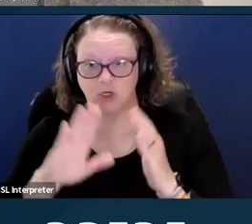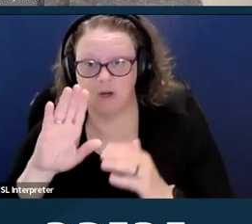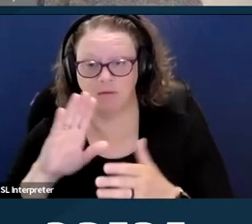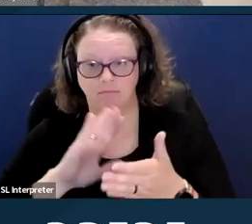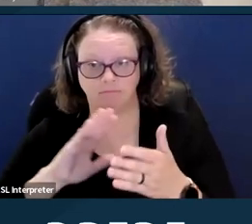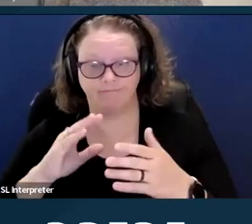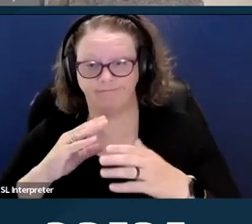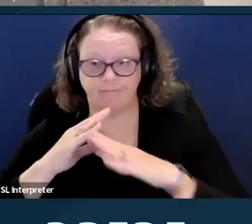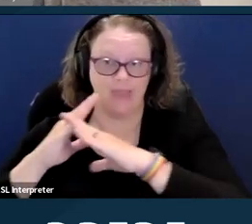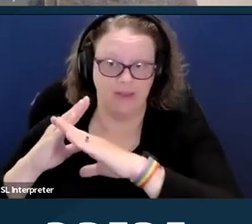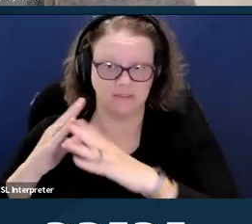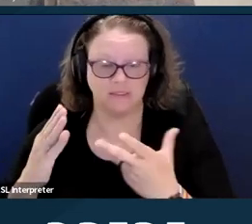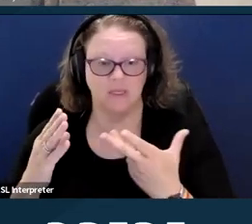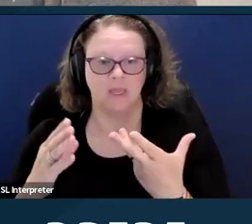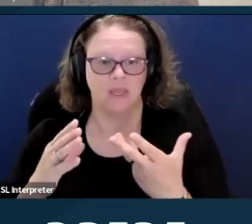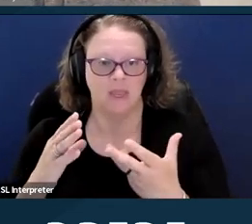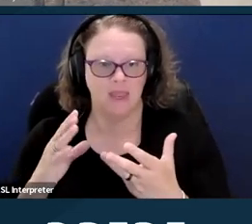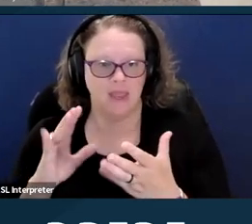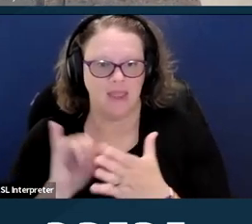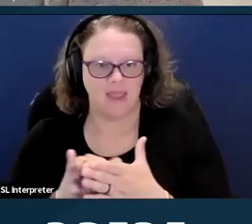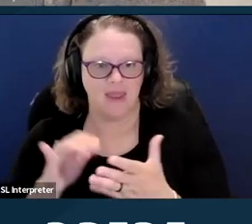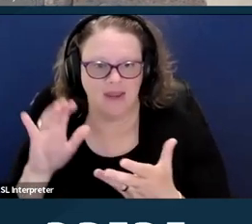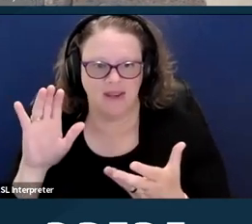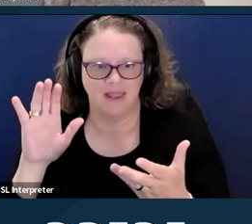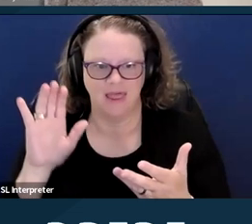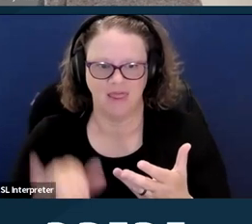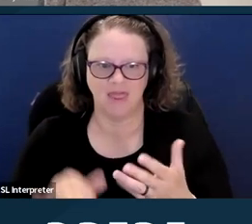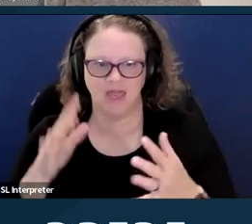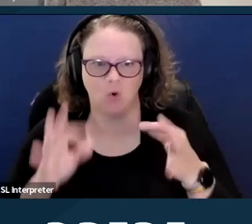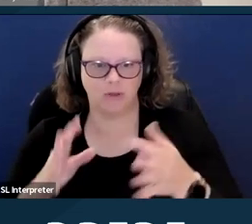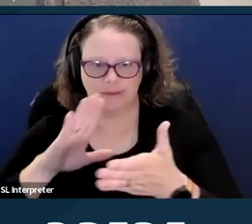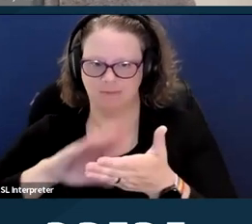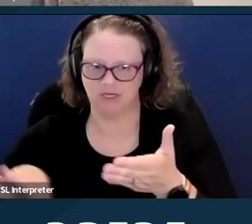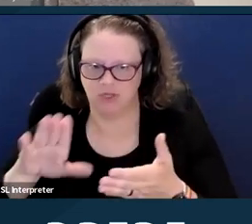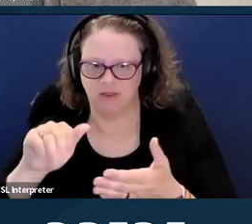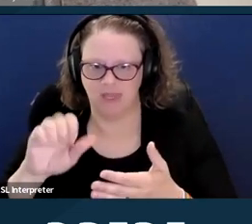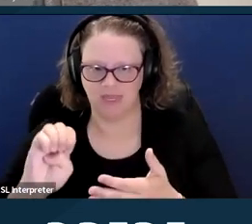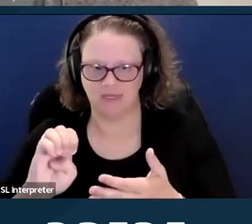for being quote unquote "improvidently granted" and sent it back to the lower courts